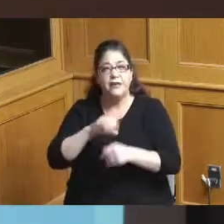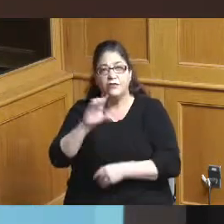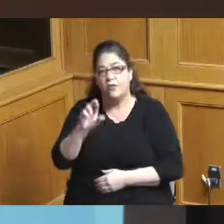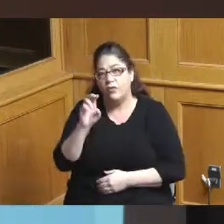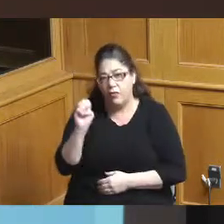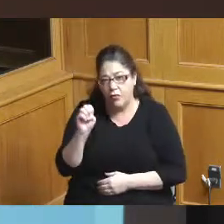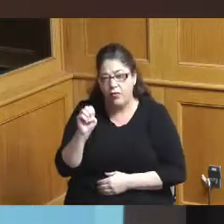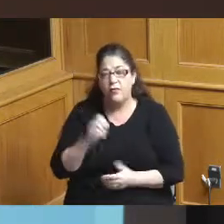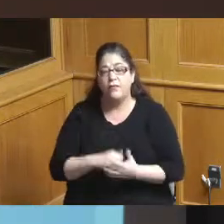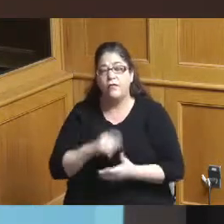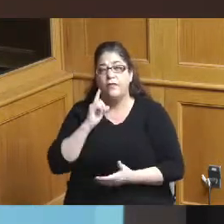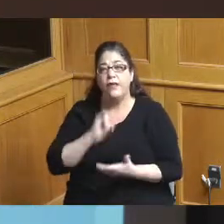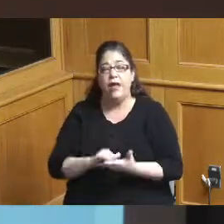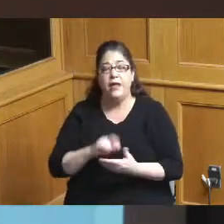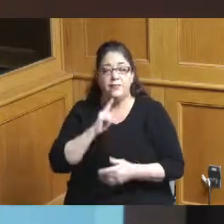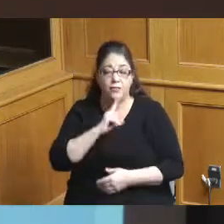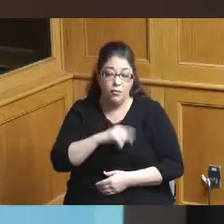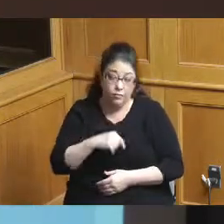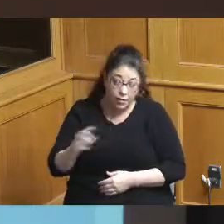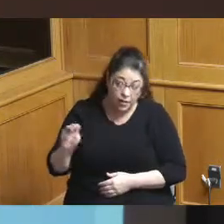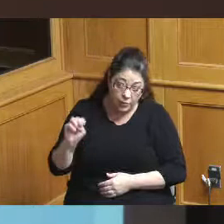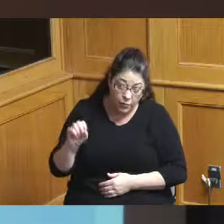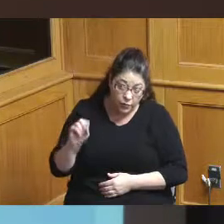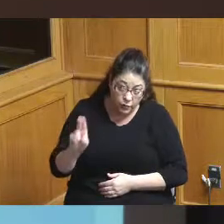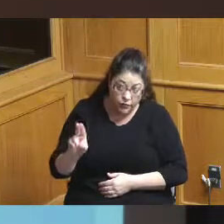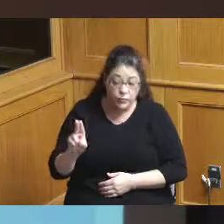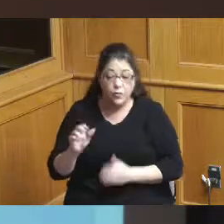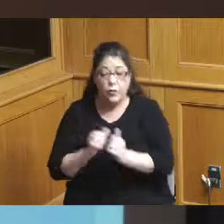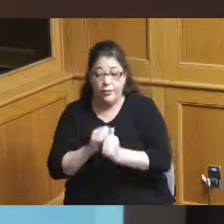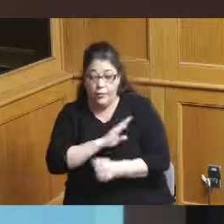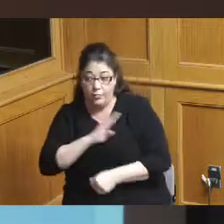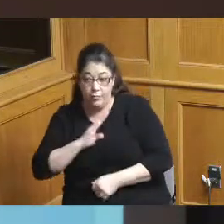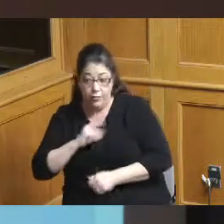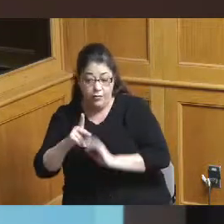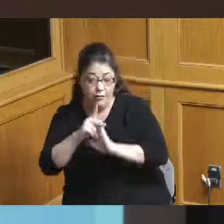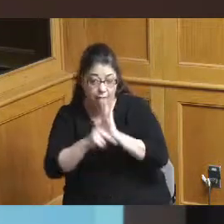with the city in 3CDC consistent with the Board's policy direction so that